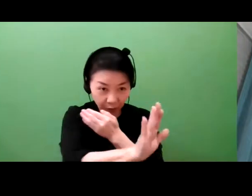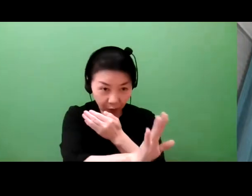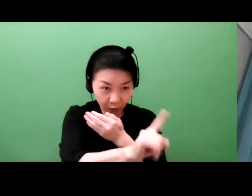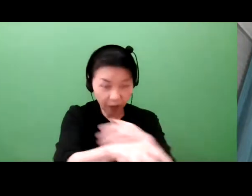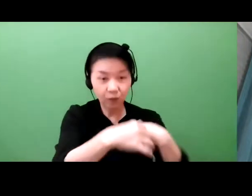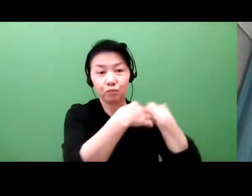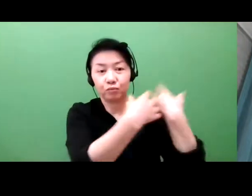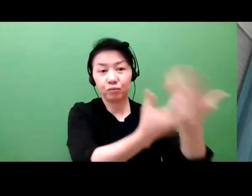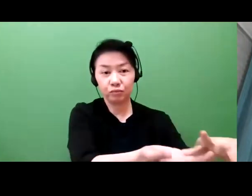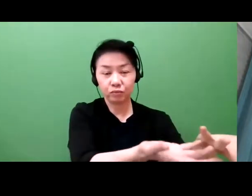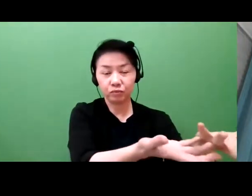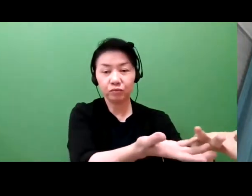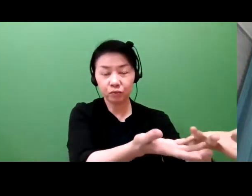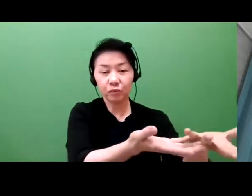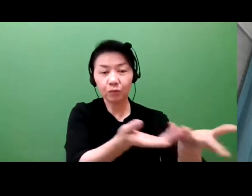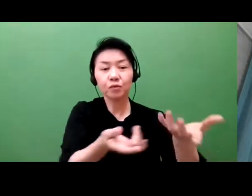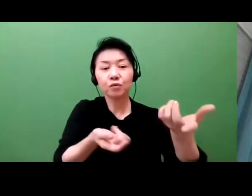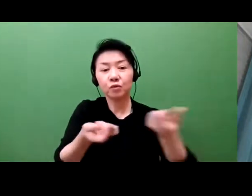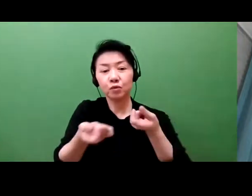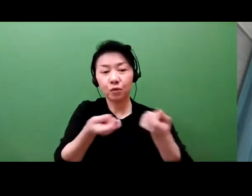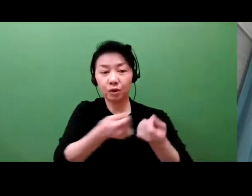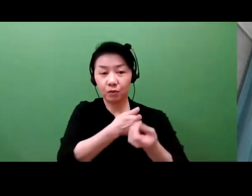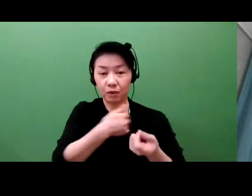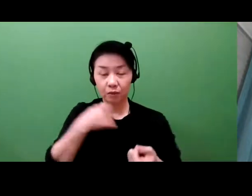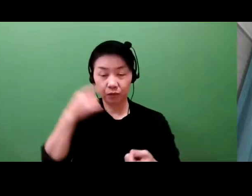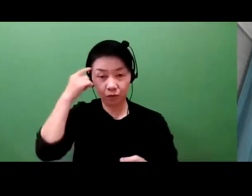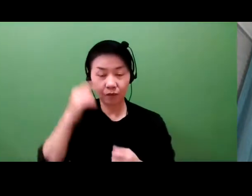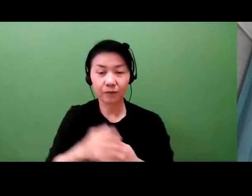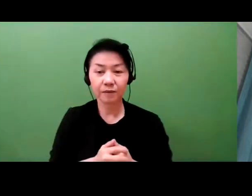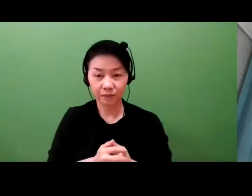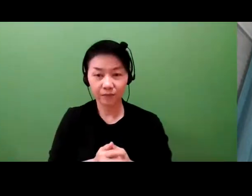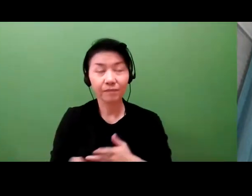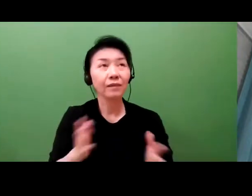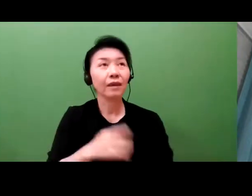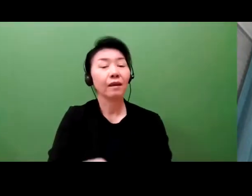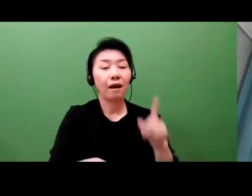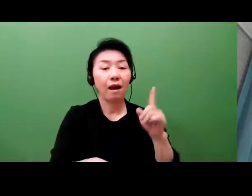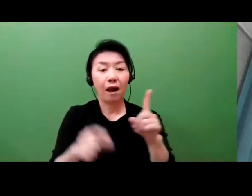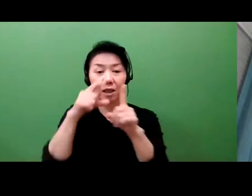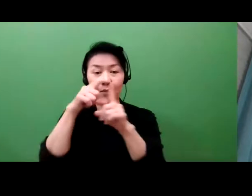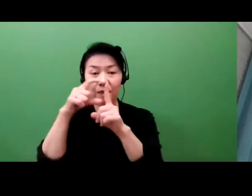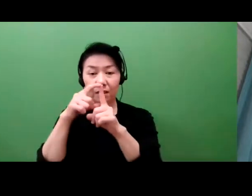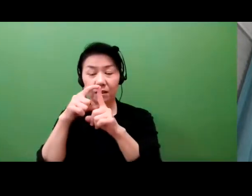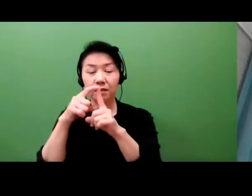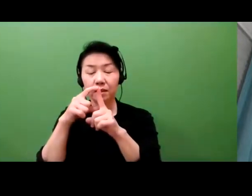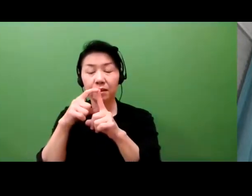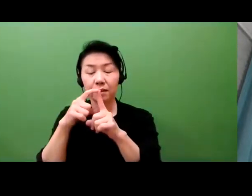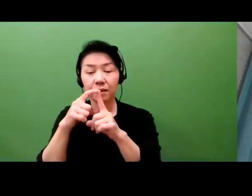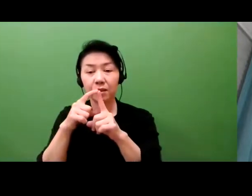Intellectual property is key as an enticement for investors to invest in your company.